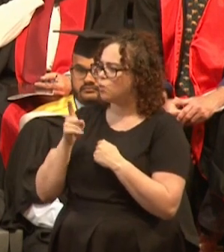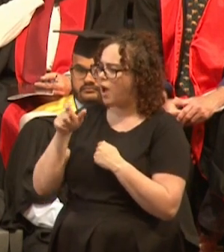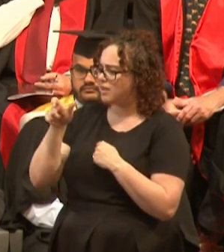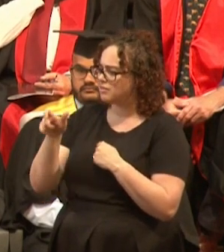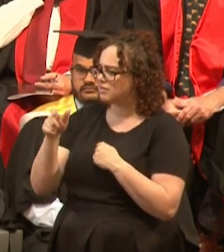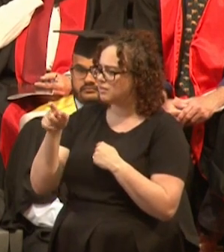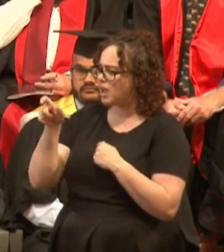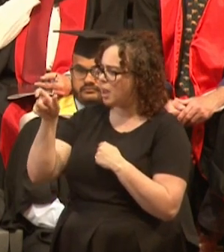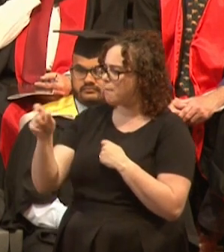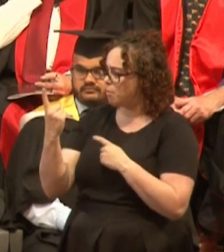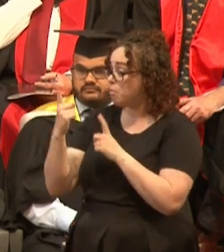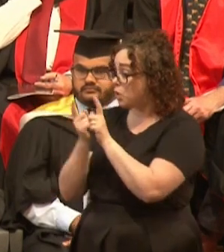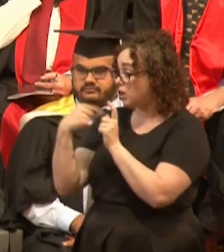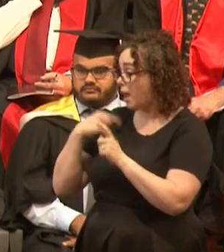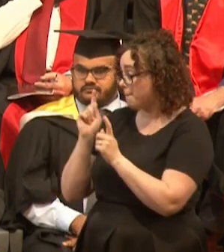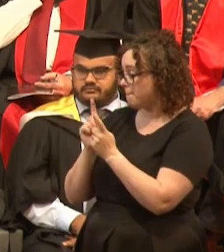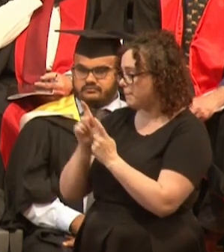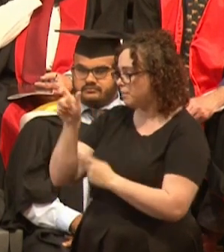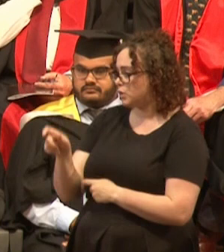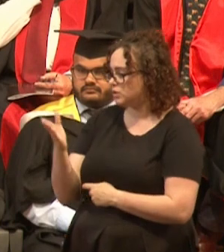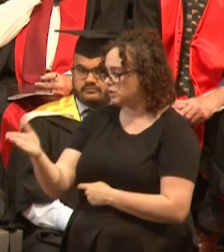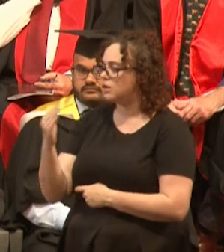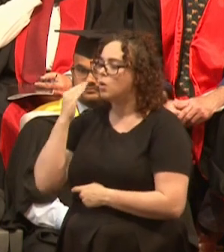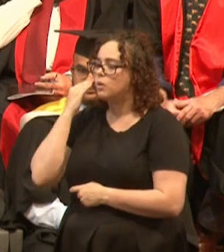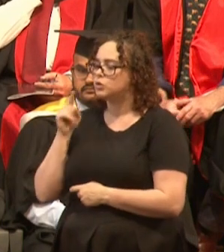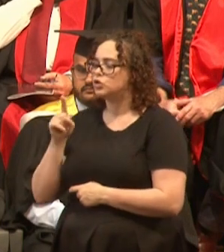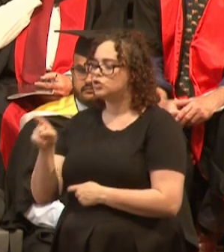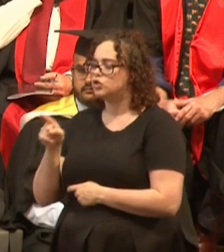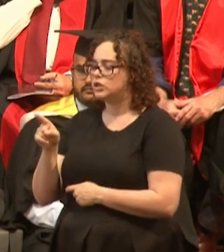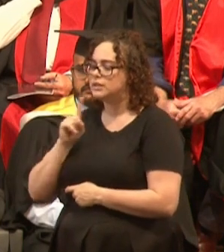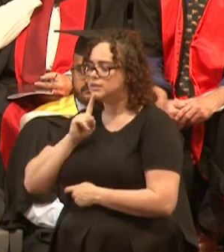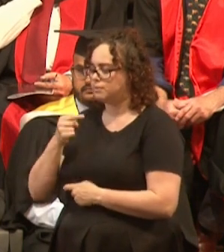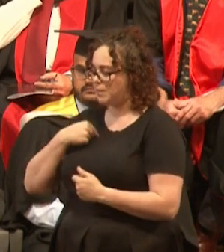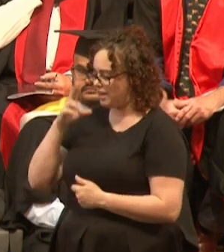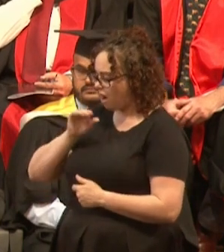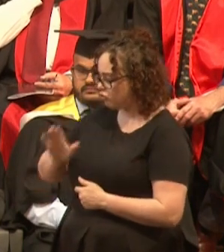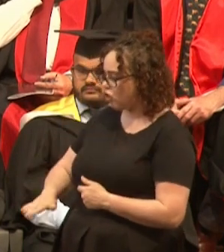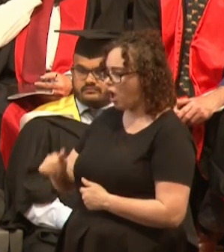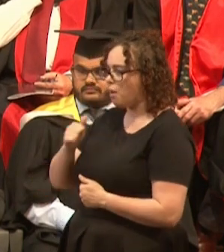Her step-father forced her into the waves when she was a young child, and she basically drowned.